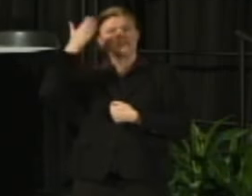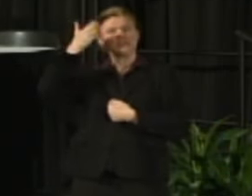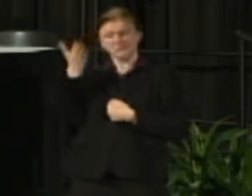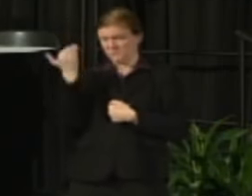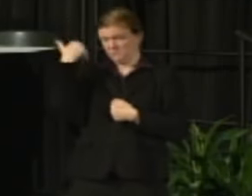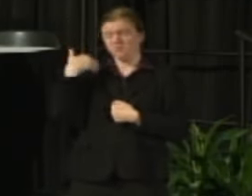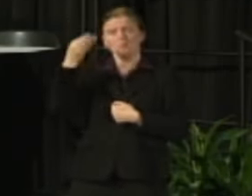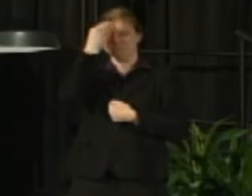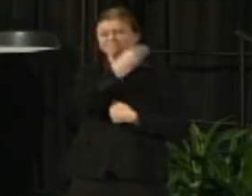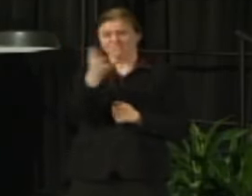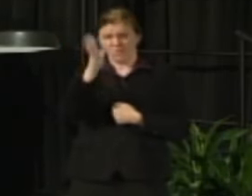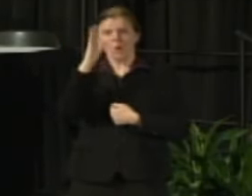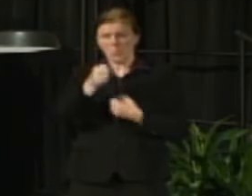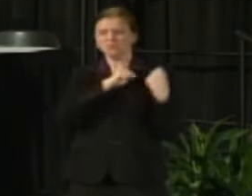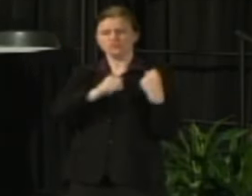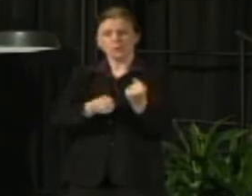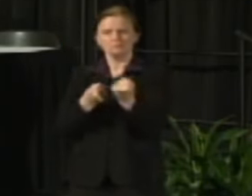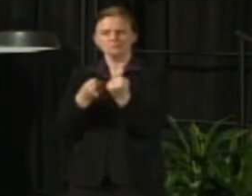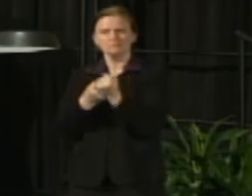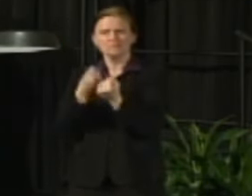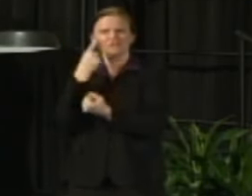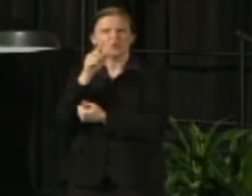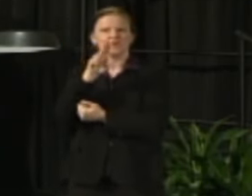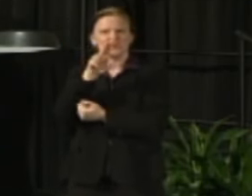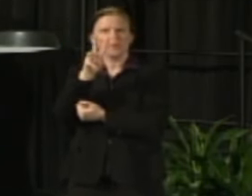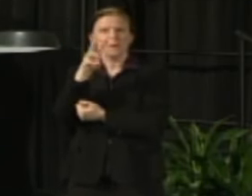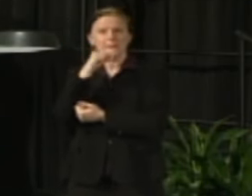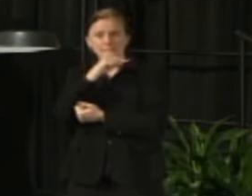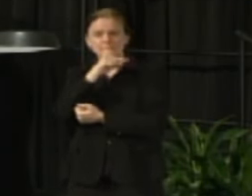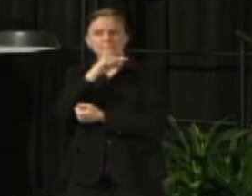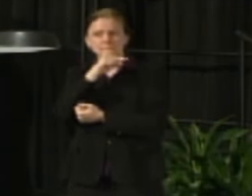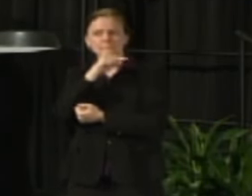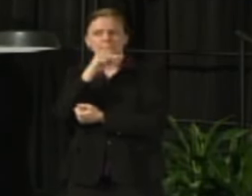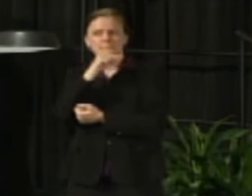to fiercely advocate for UWM and more broadly UW System.